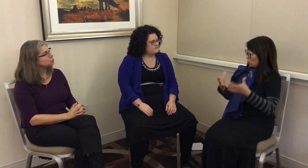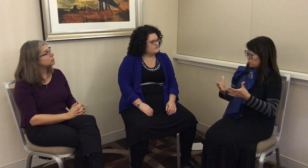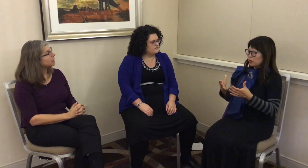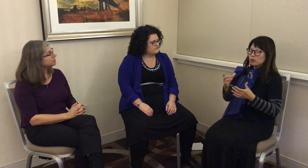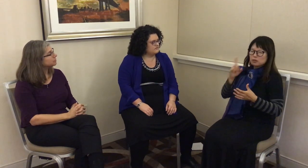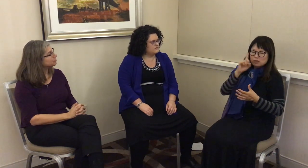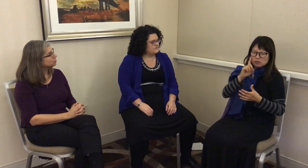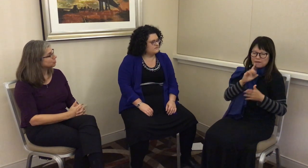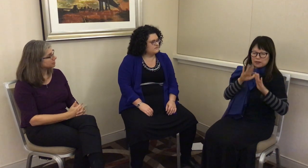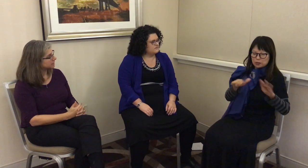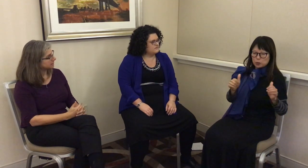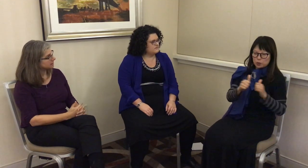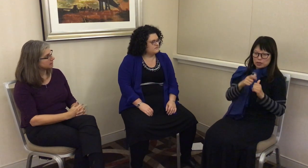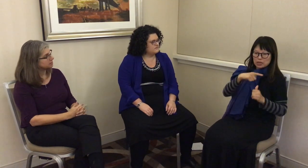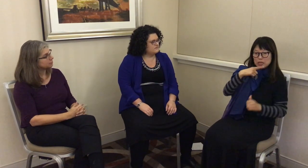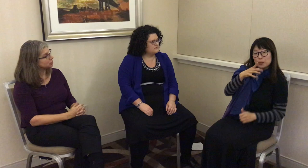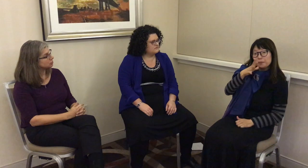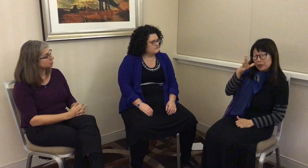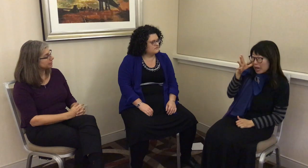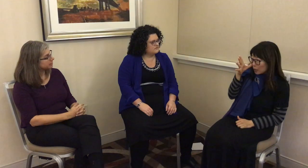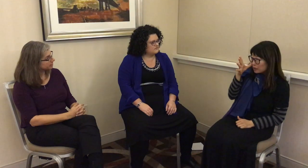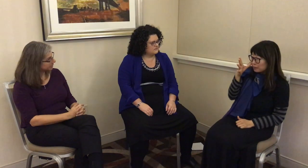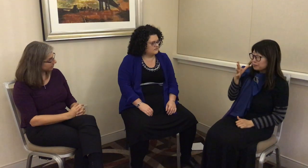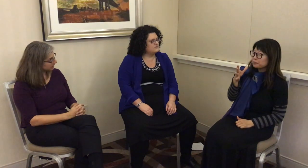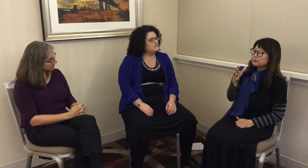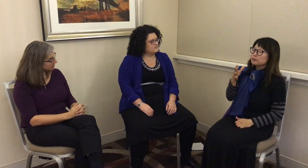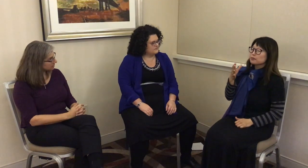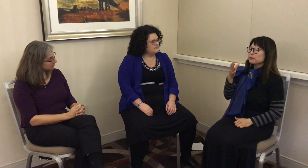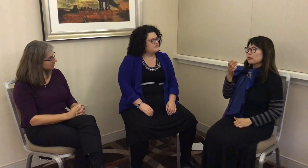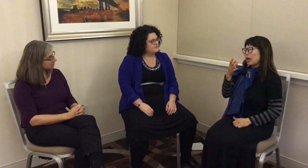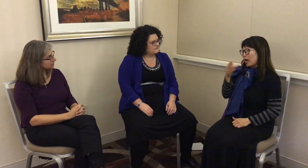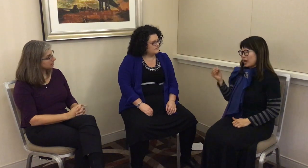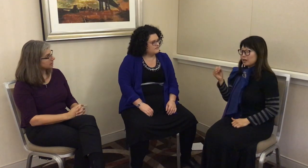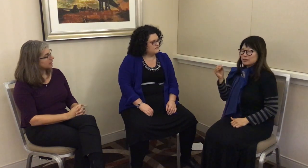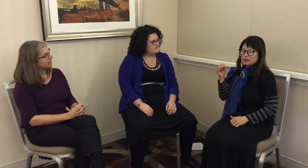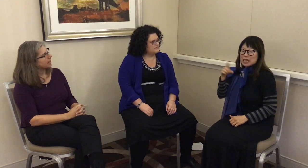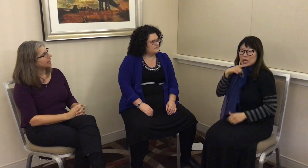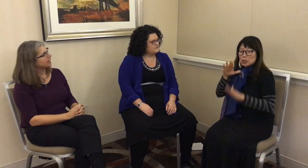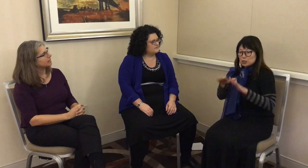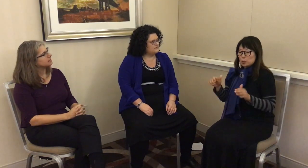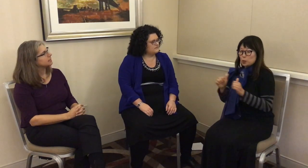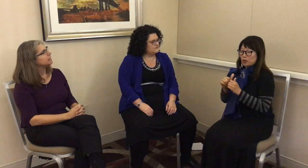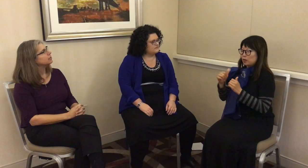two types of groups that I study – deaf children with hearing parents and hearing